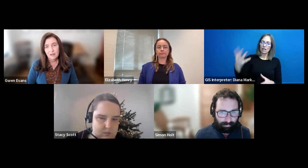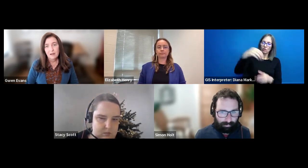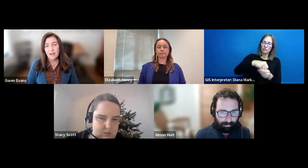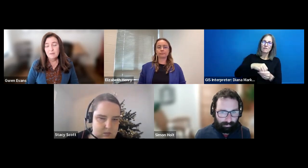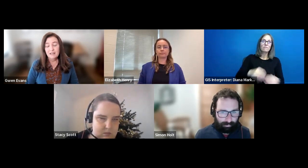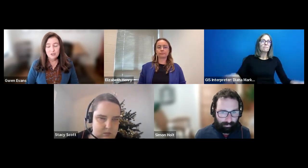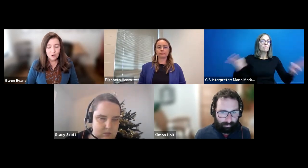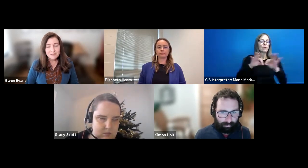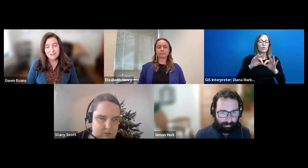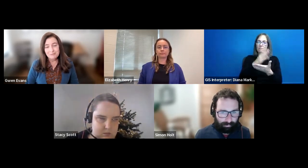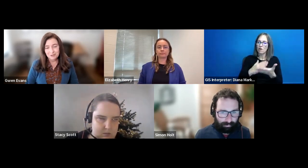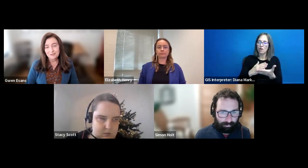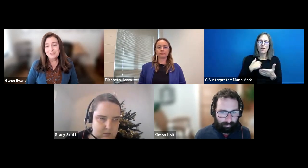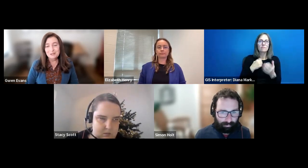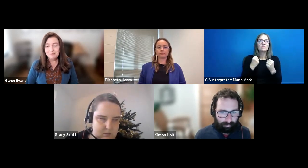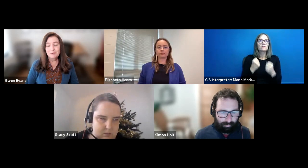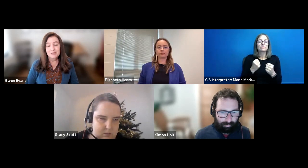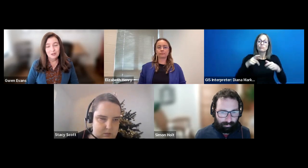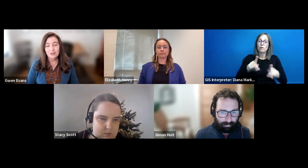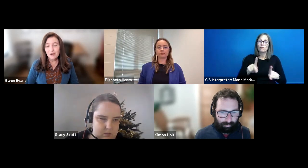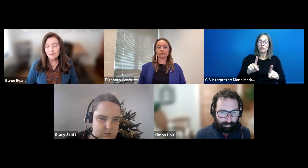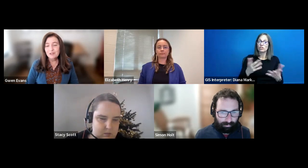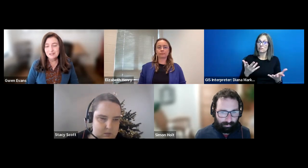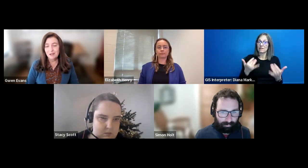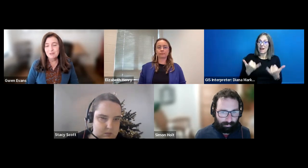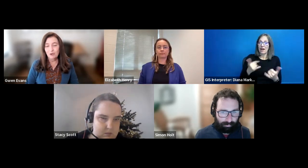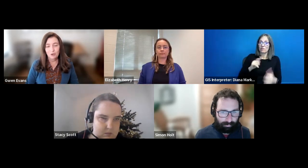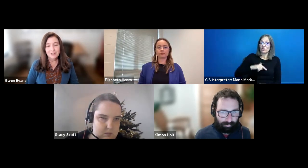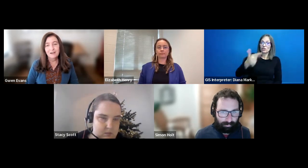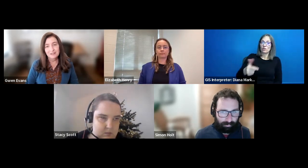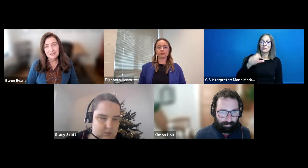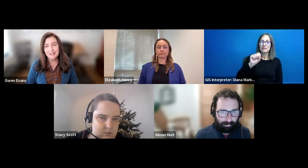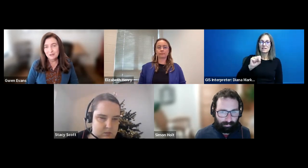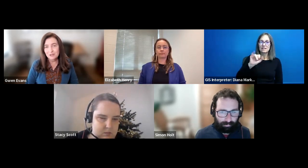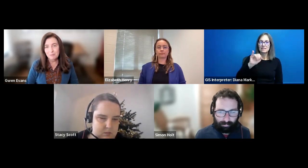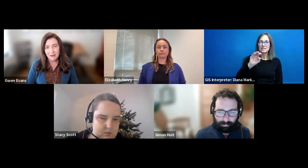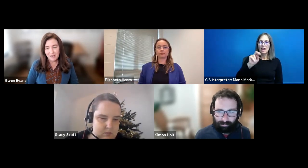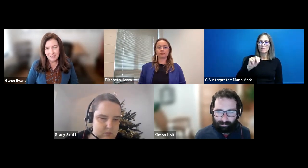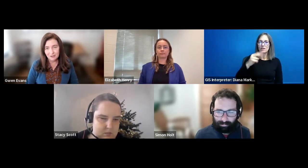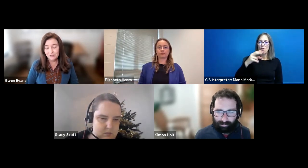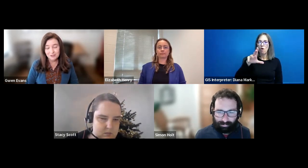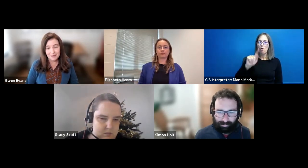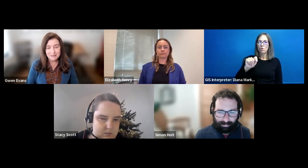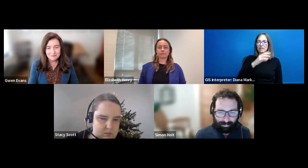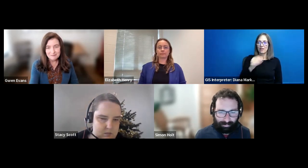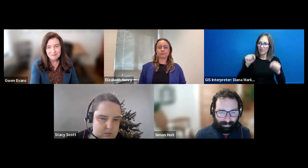Gwen Evans: I'm enormously privileged to be able to turn it over to Simon Holt and our distinguished panel. Simon.